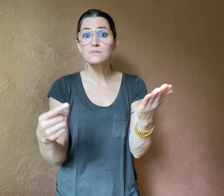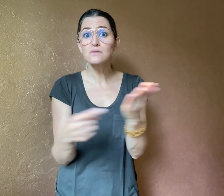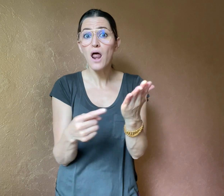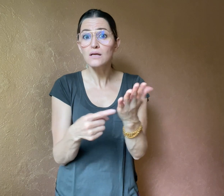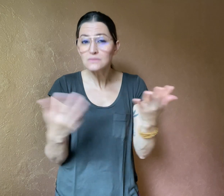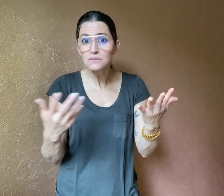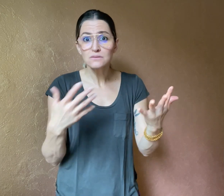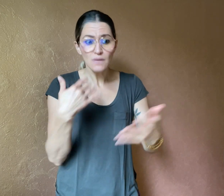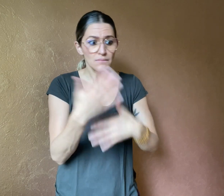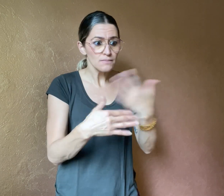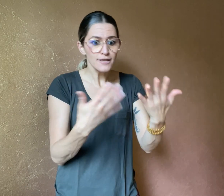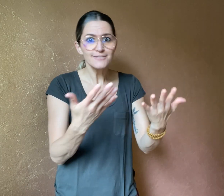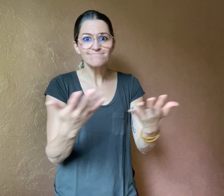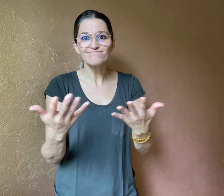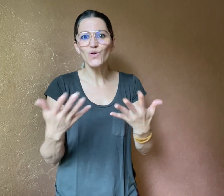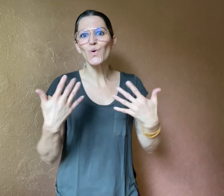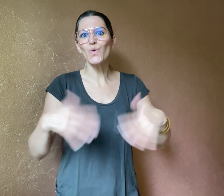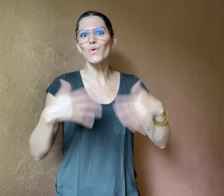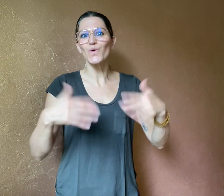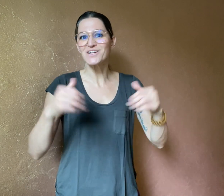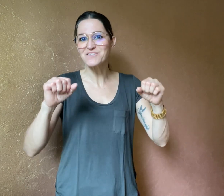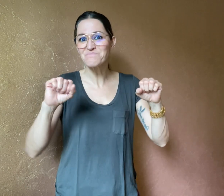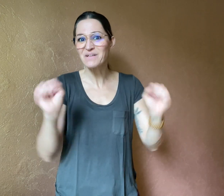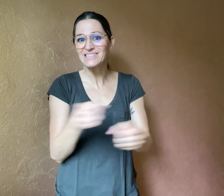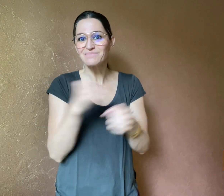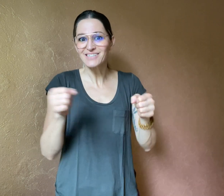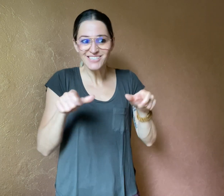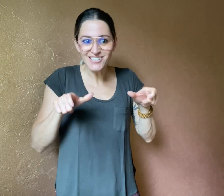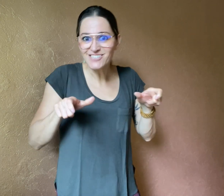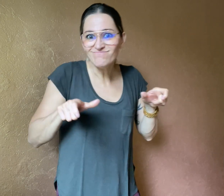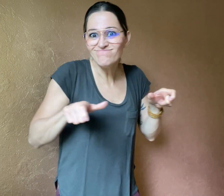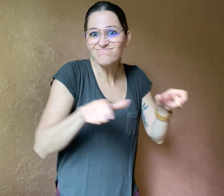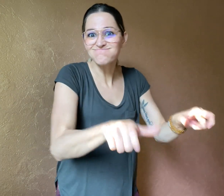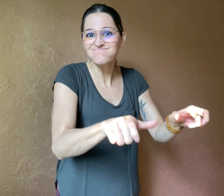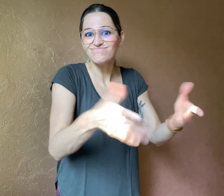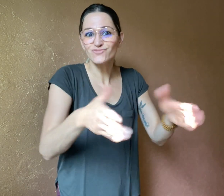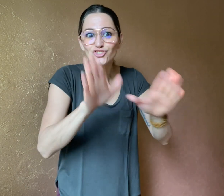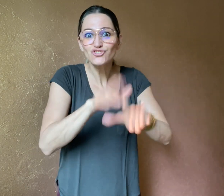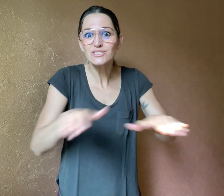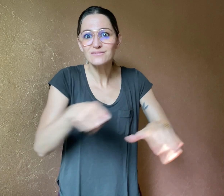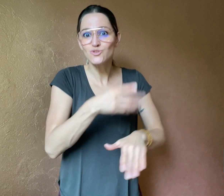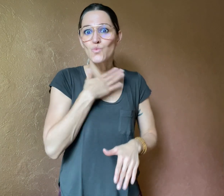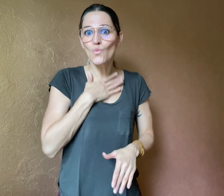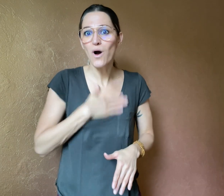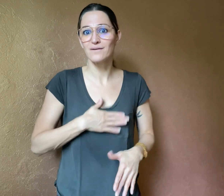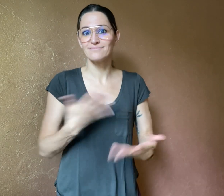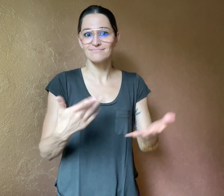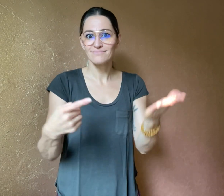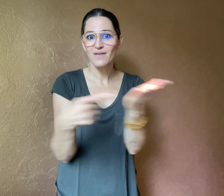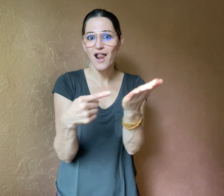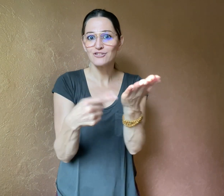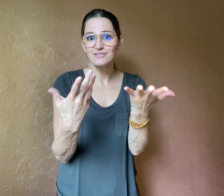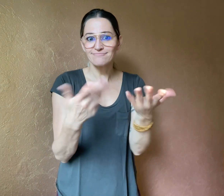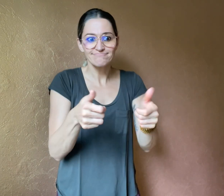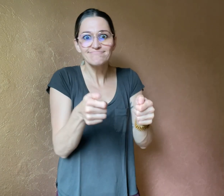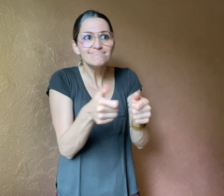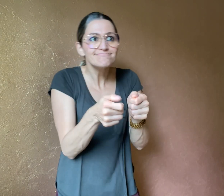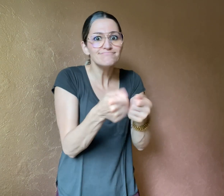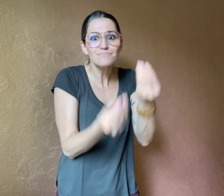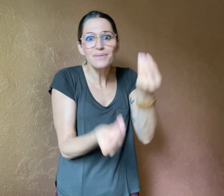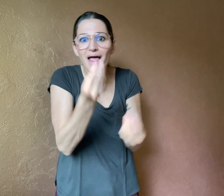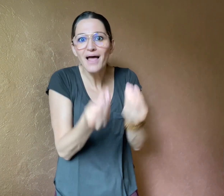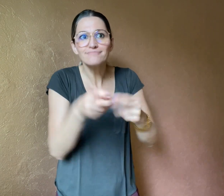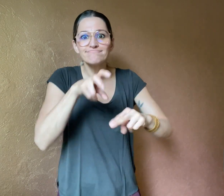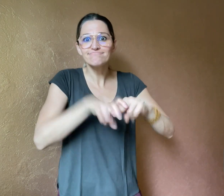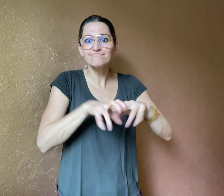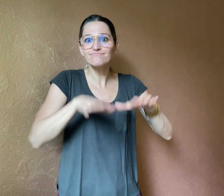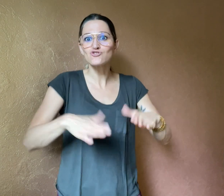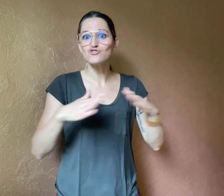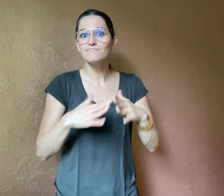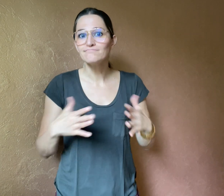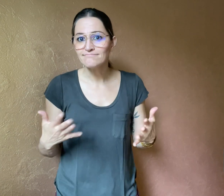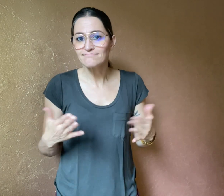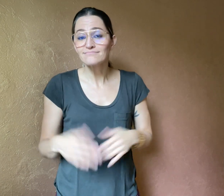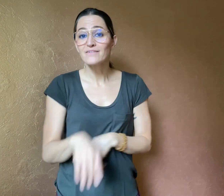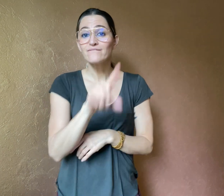technology. Fifteen thousand children signed up for the trial